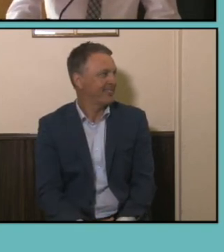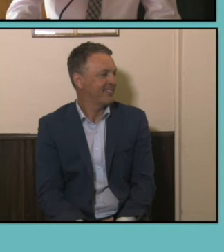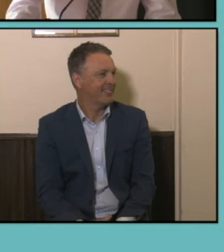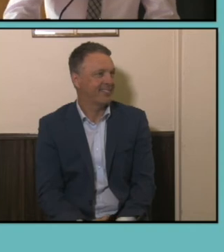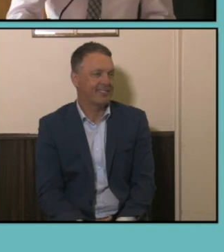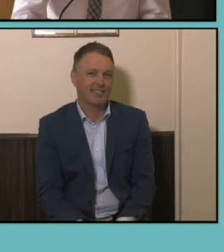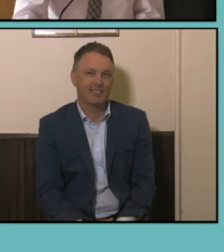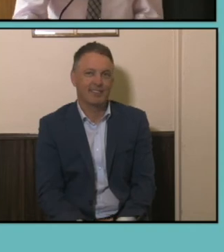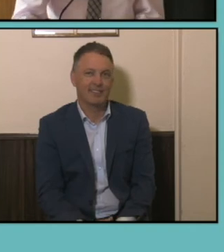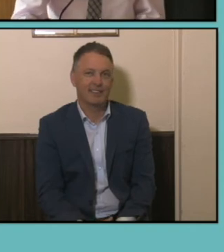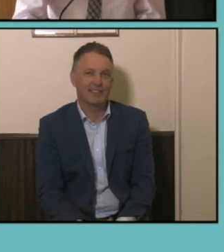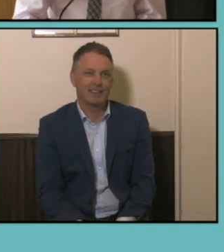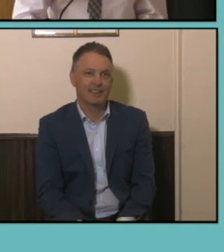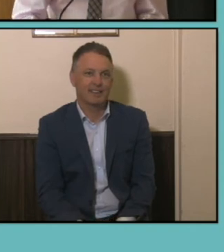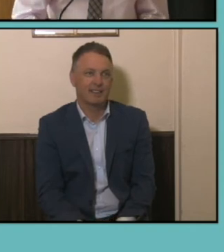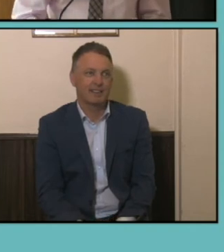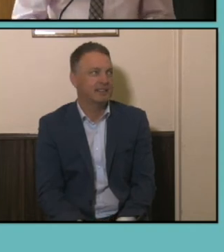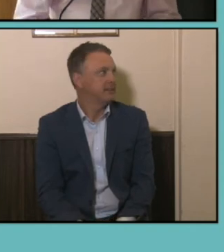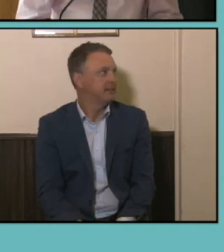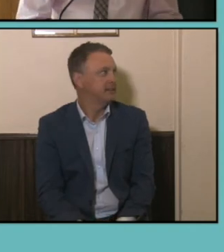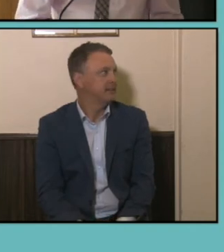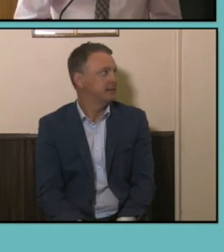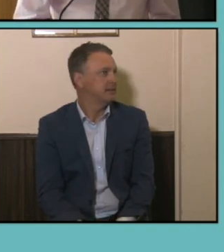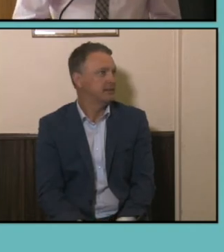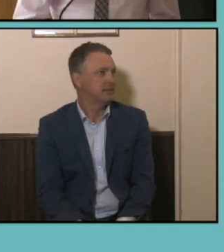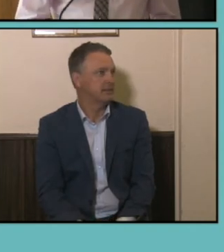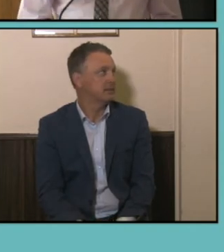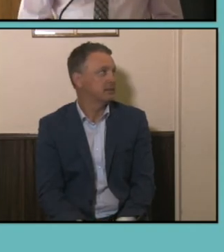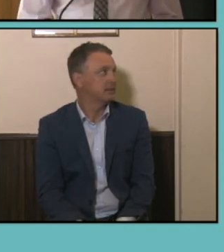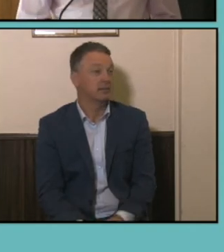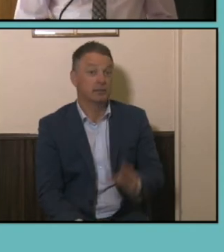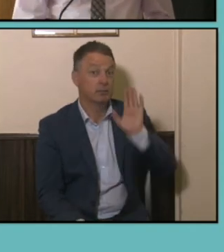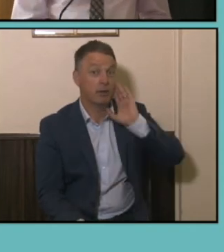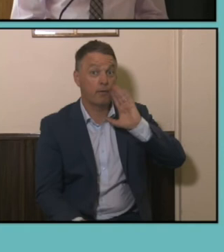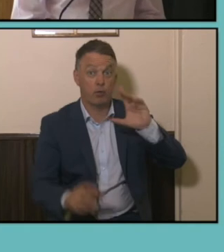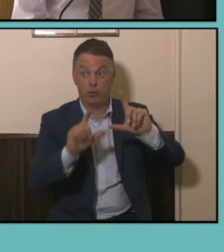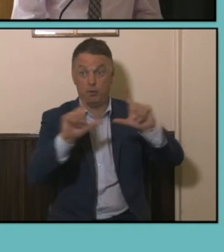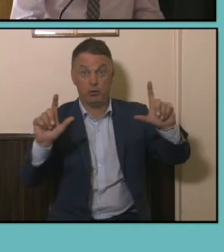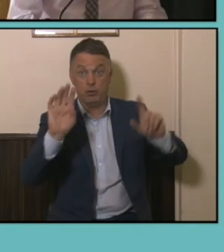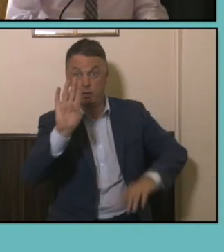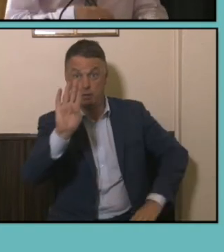The flip side of that picture I was telling you before was qualifications